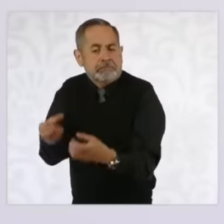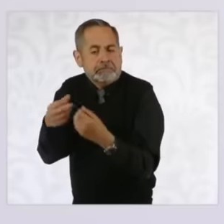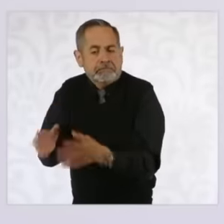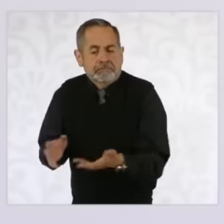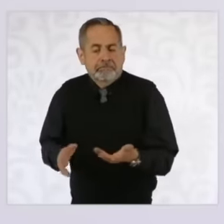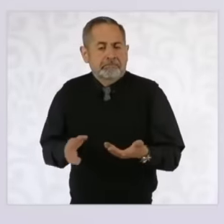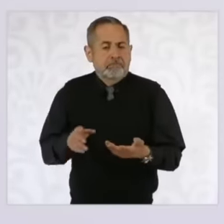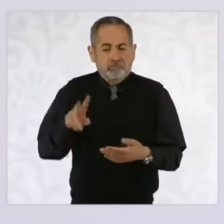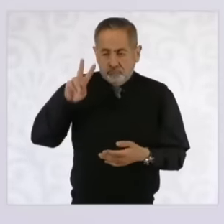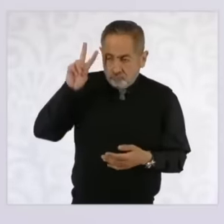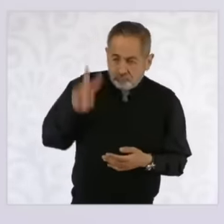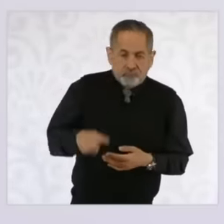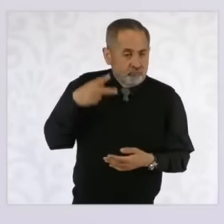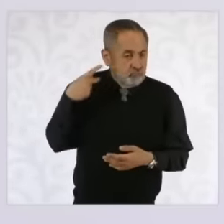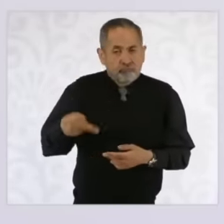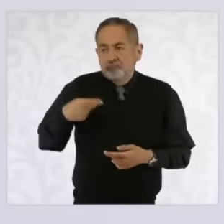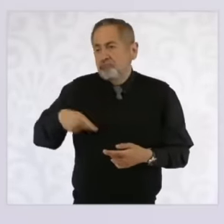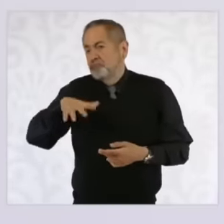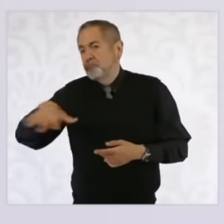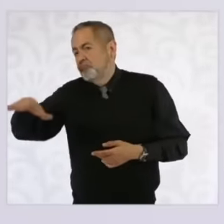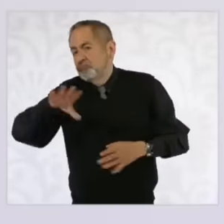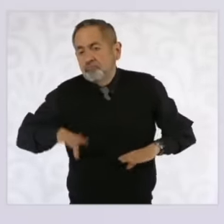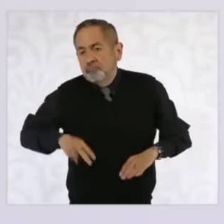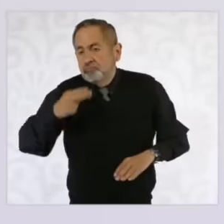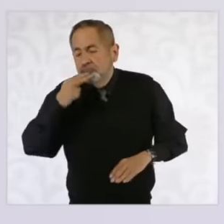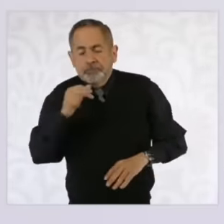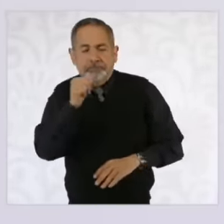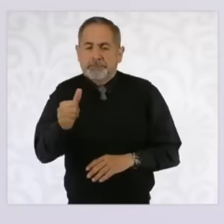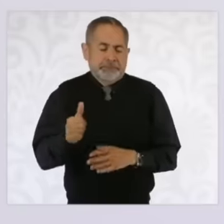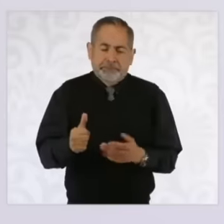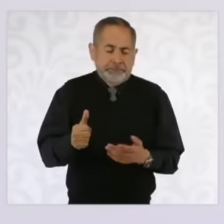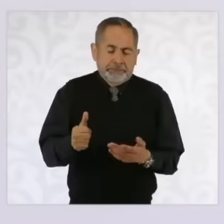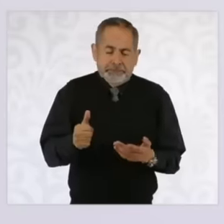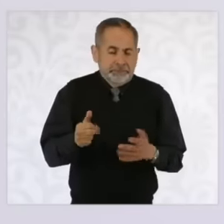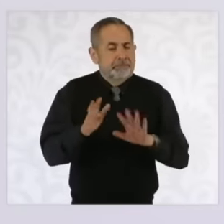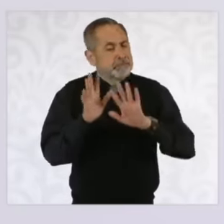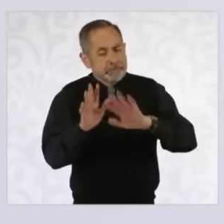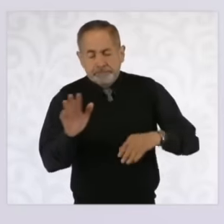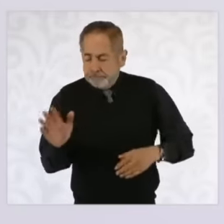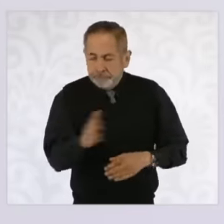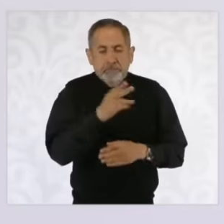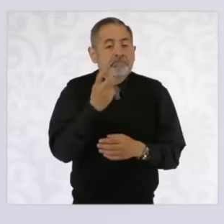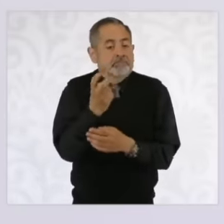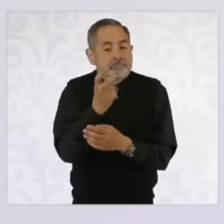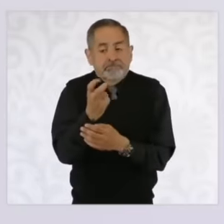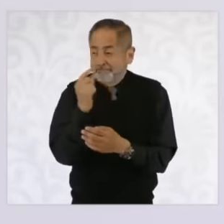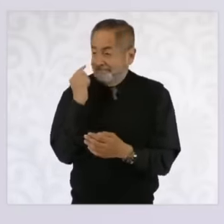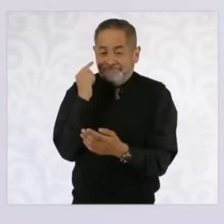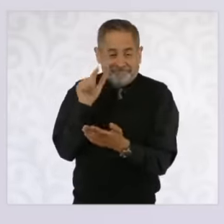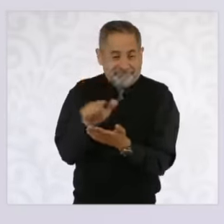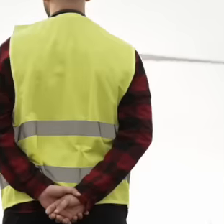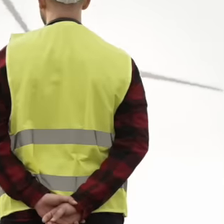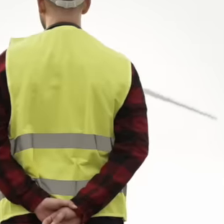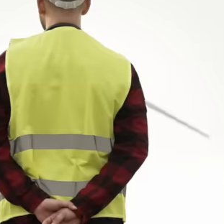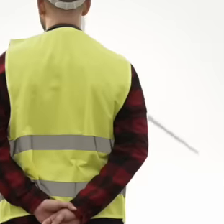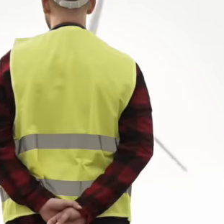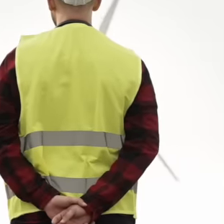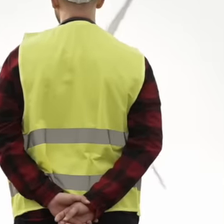belong to the people of Mexico. It is a very important reform. This does not mean that there is no